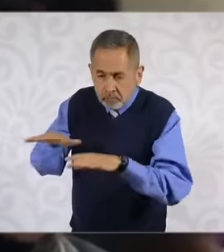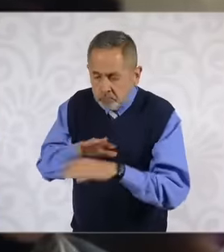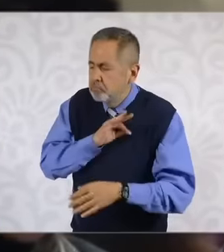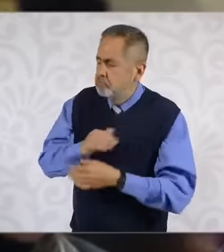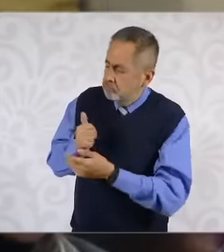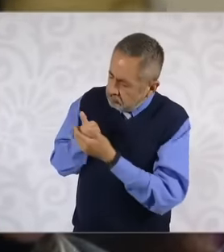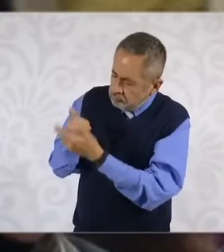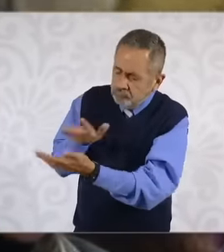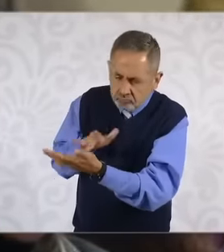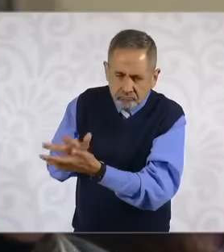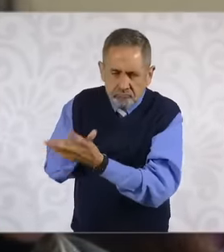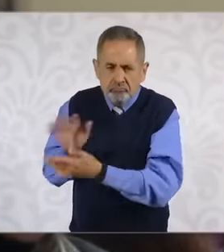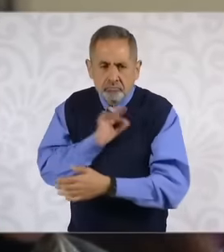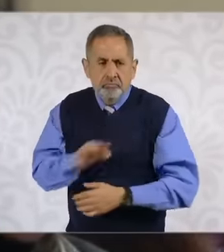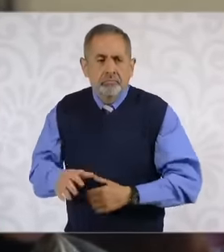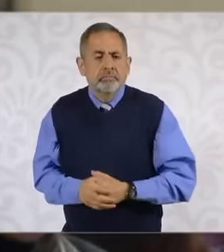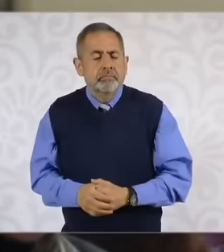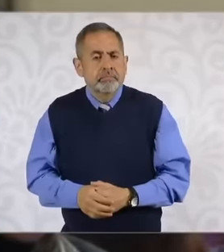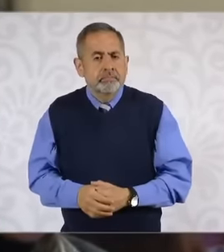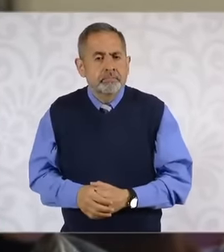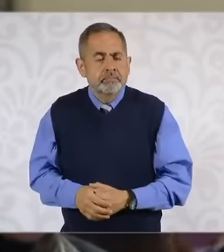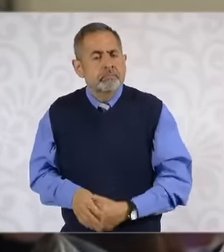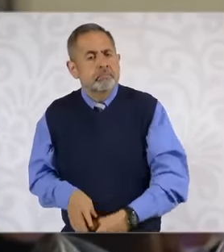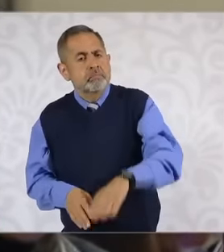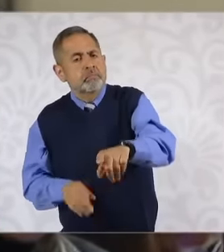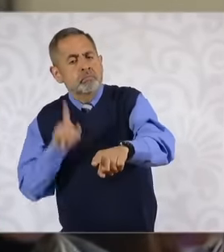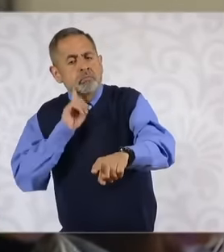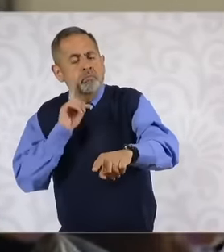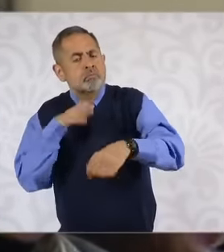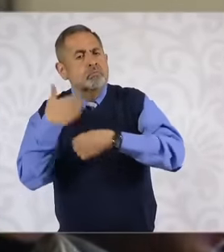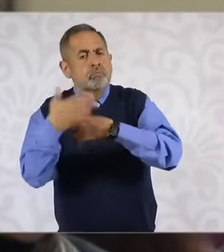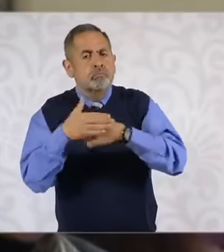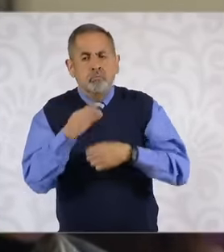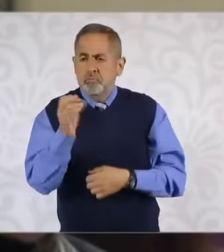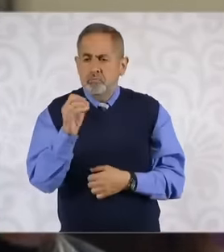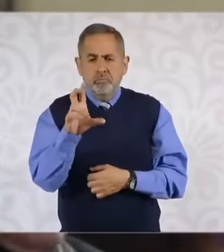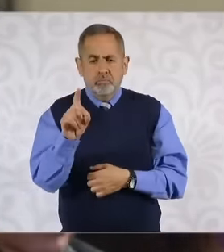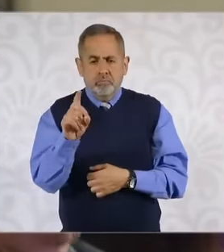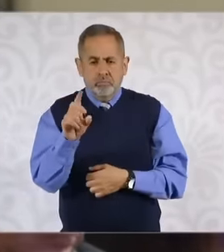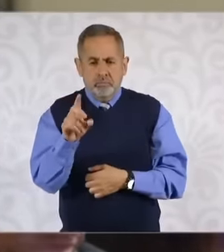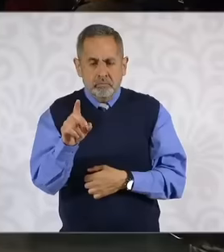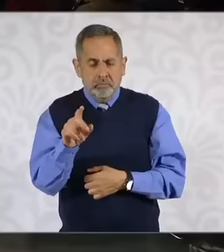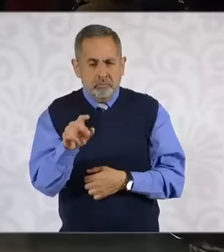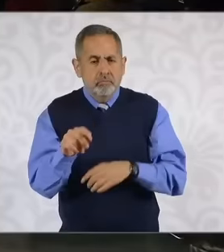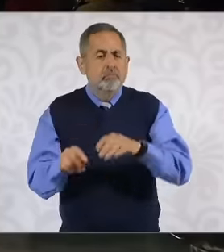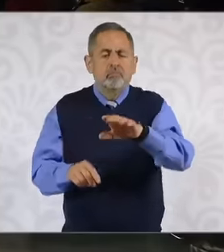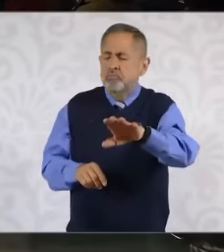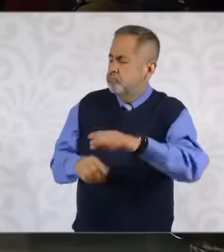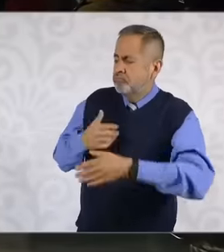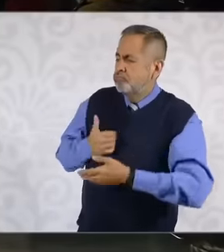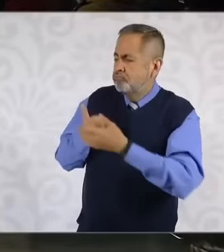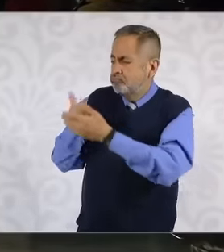to support them. Next October 30th there will be a vote on technical aid essentially it is technical aid